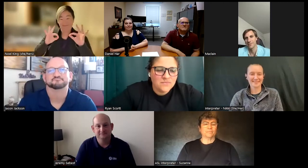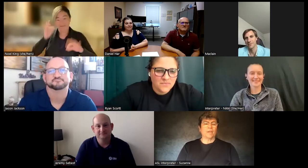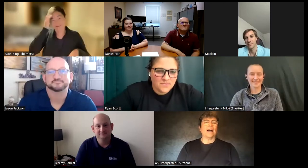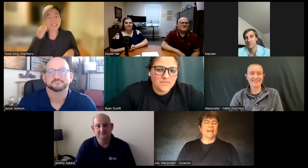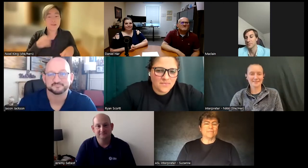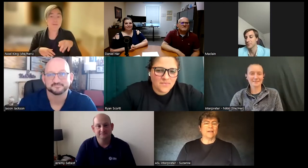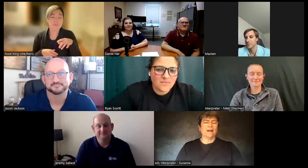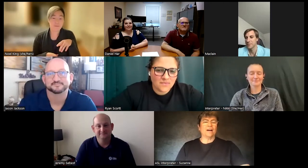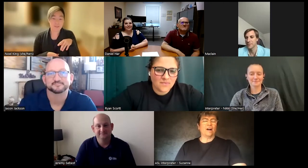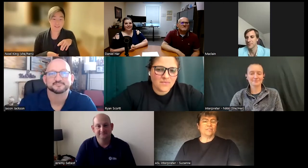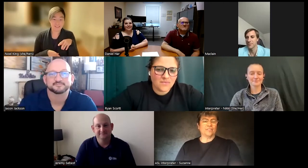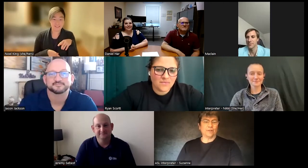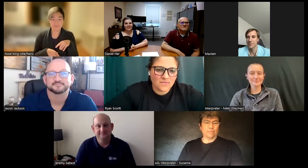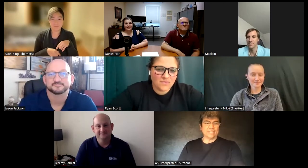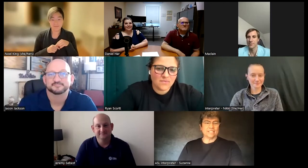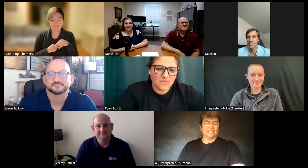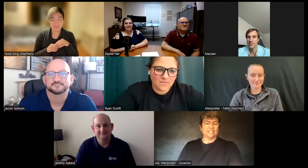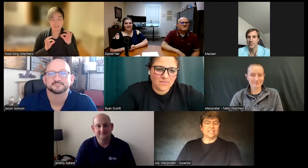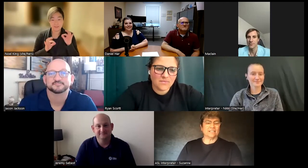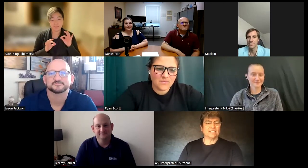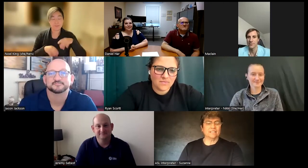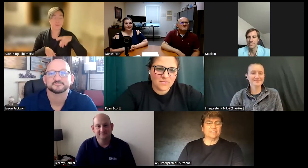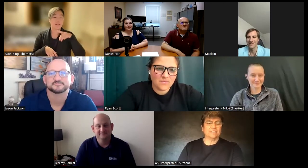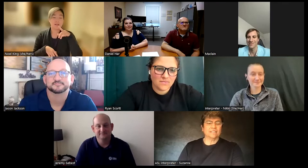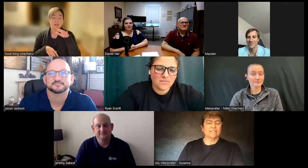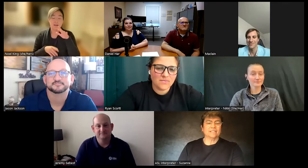I am a art therapist.